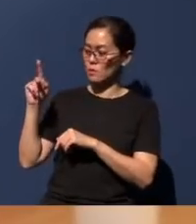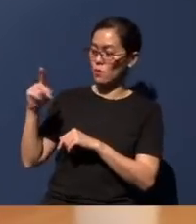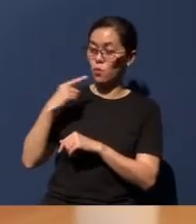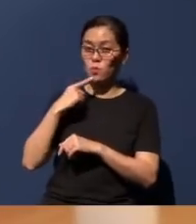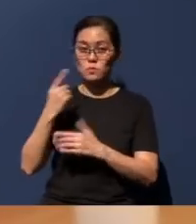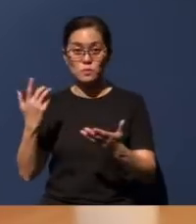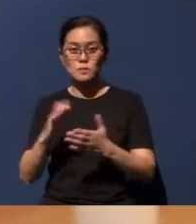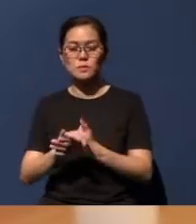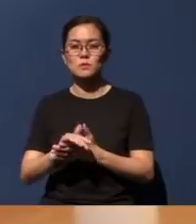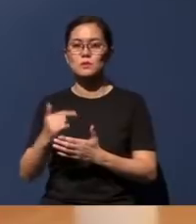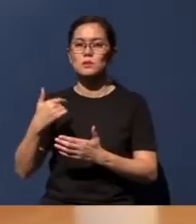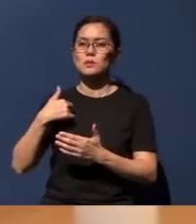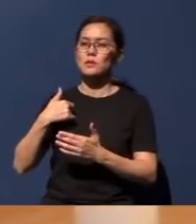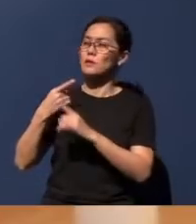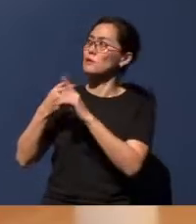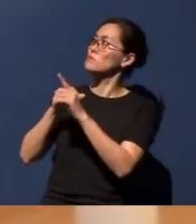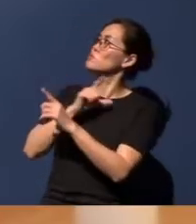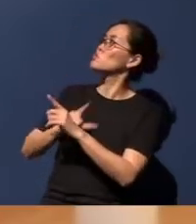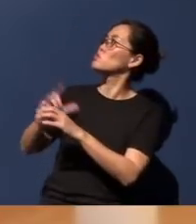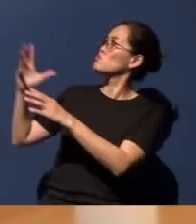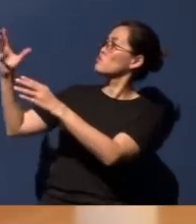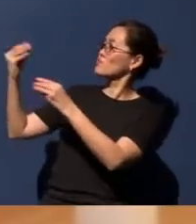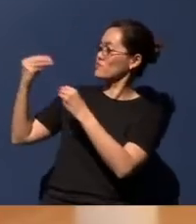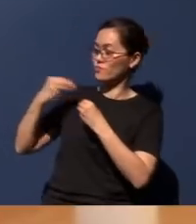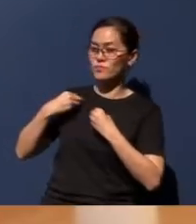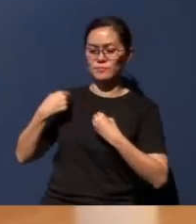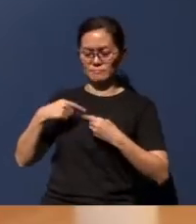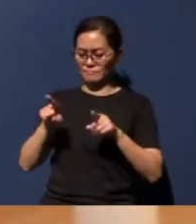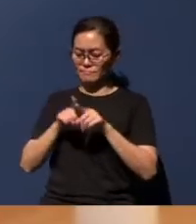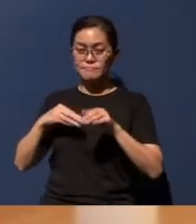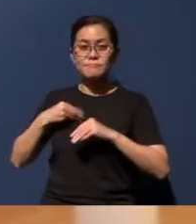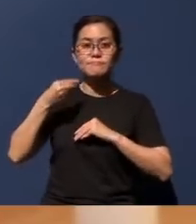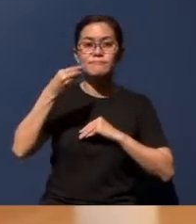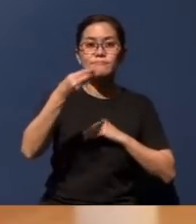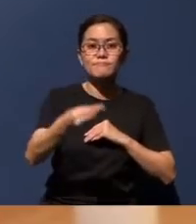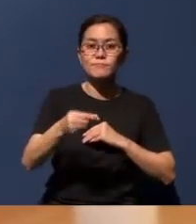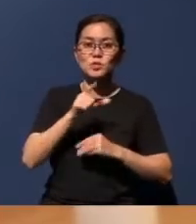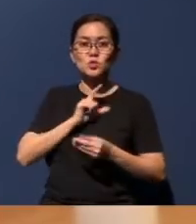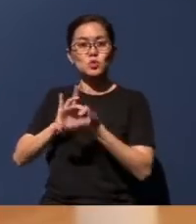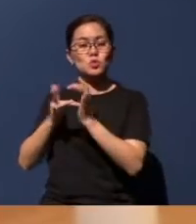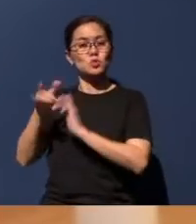'...I received from the Lord what I also have given to you: The Lord Jesus Christ, on the